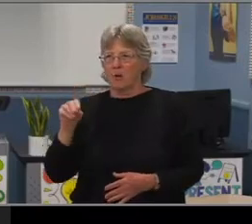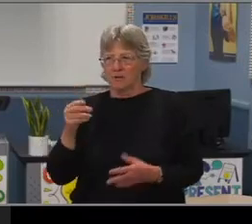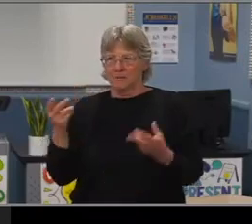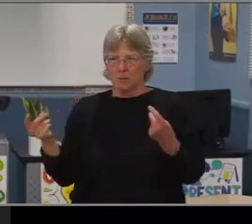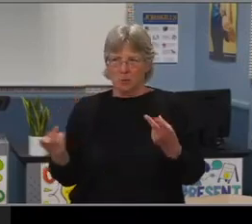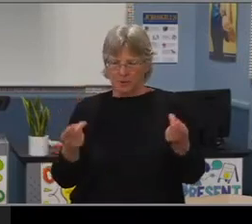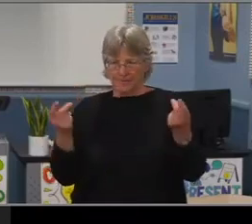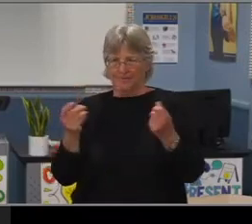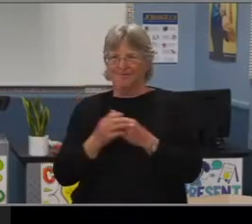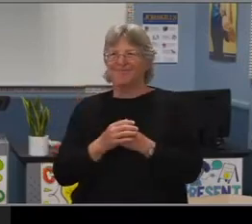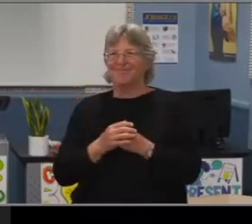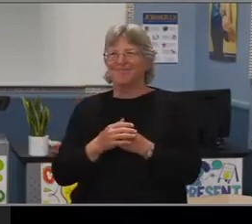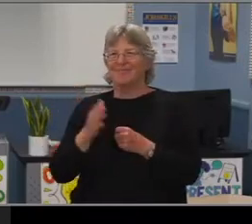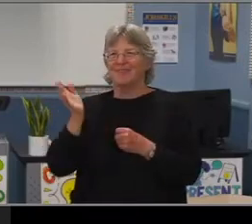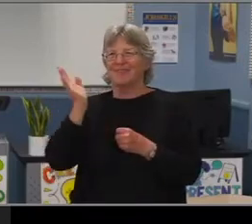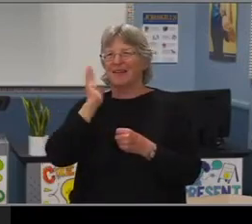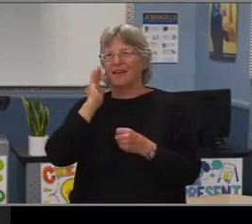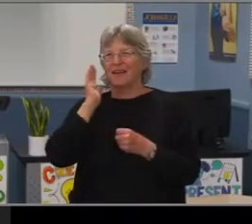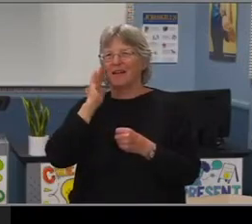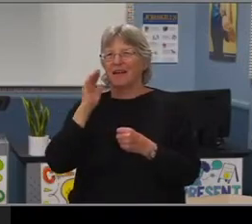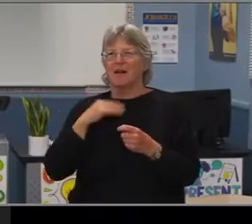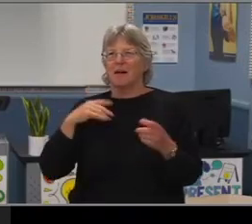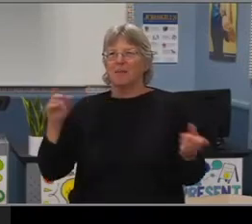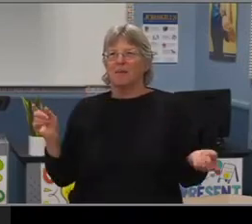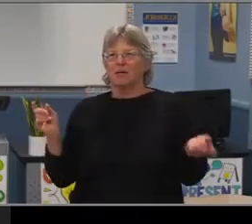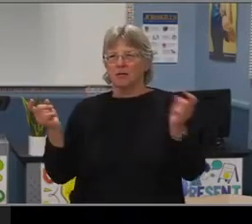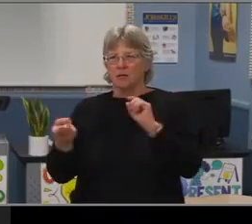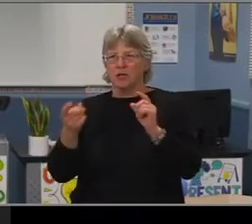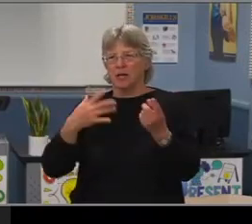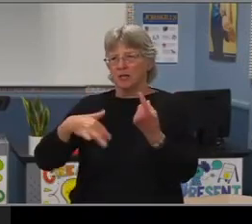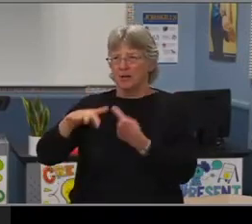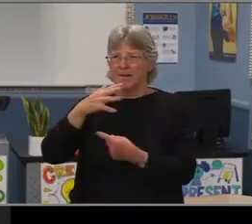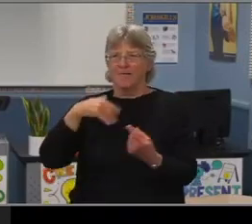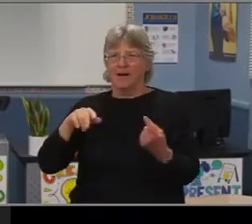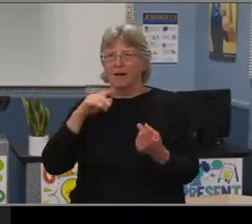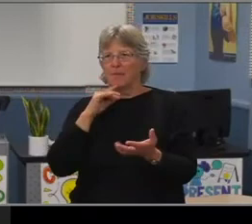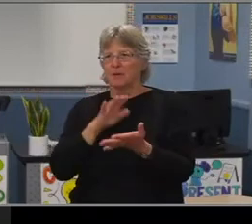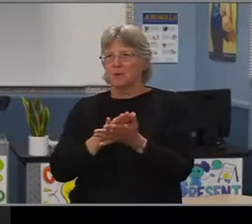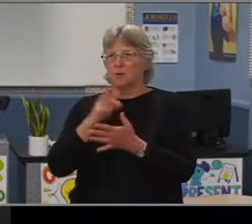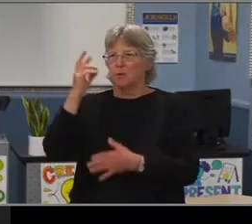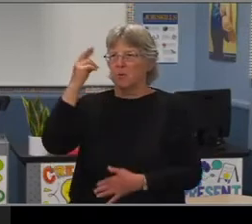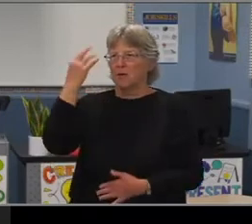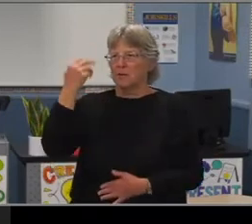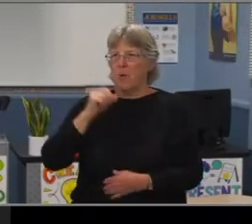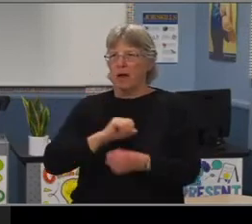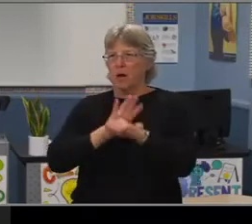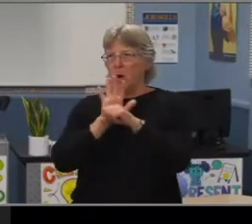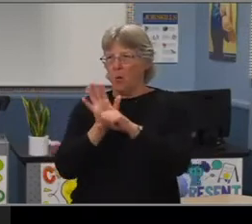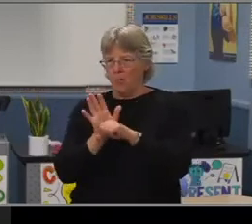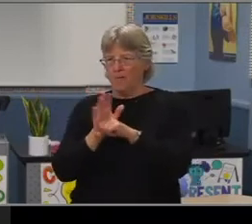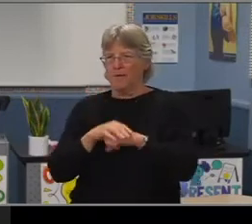As you know, there is of course been a major change within the environment of school due to the ongoing pandemic. Students have lost motivation,